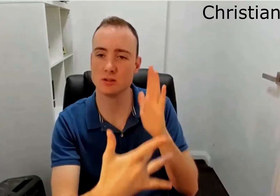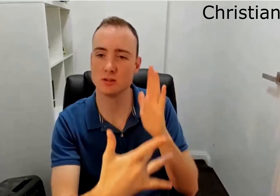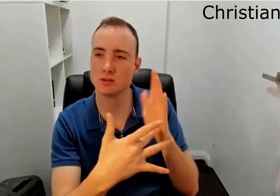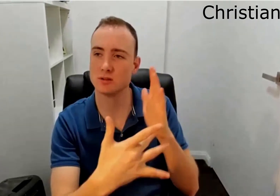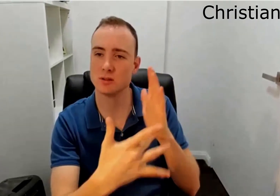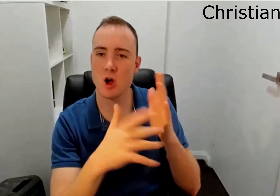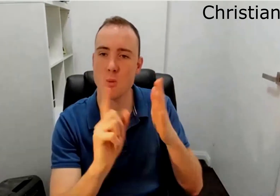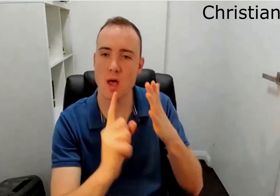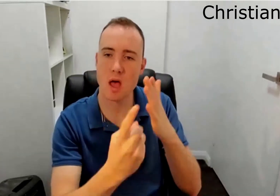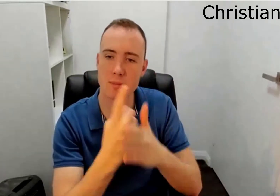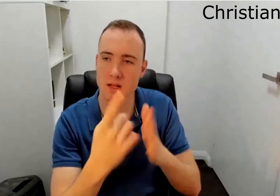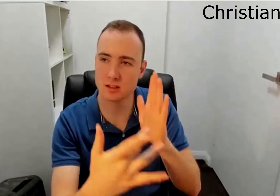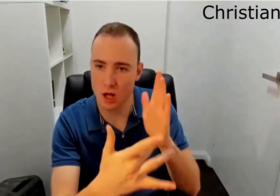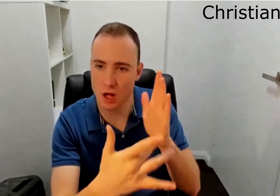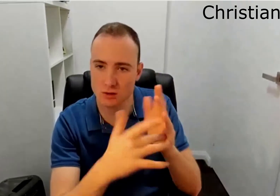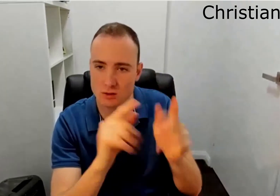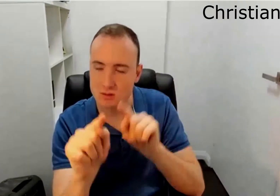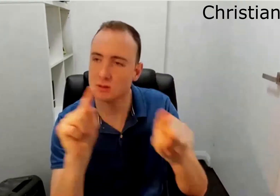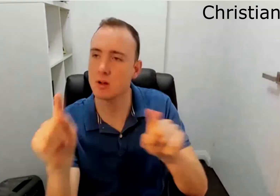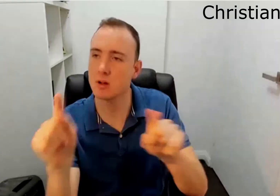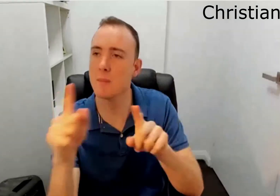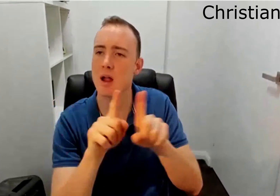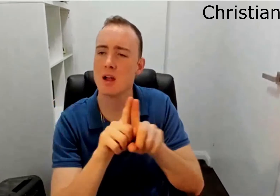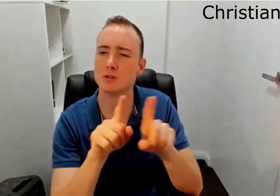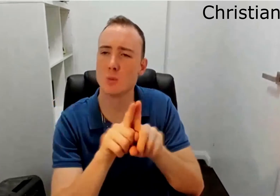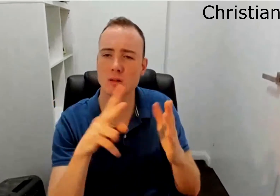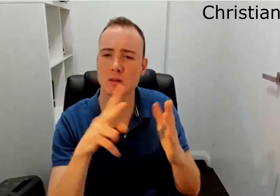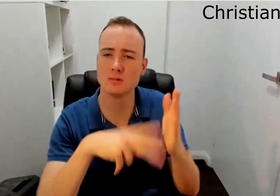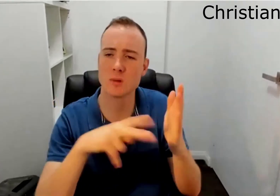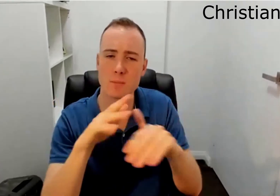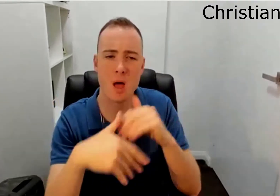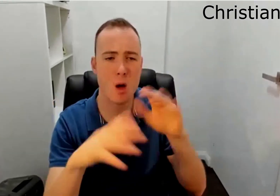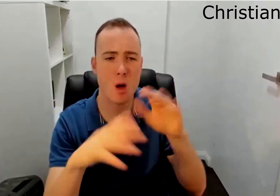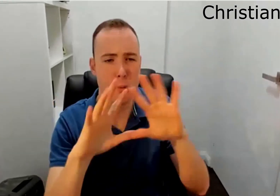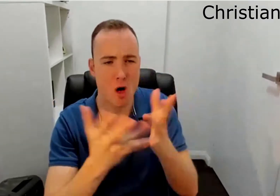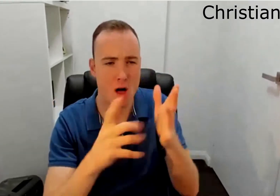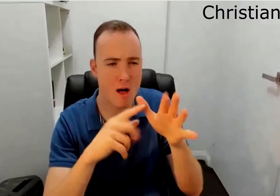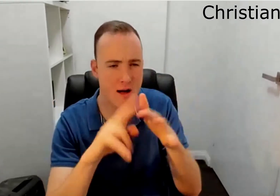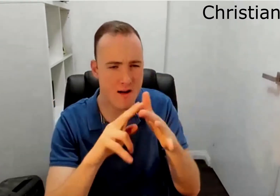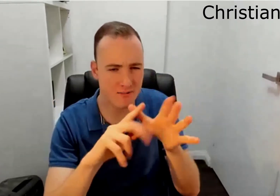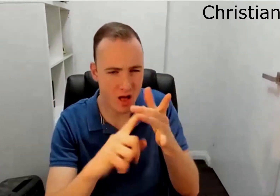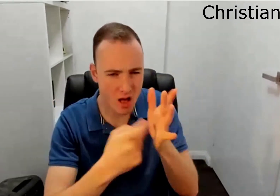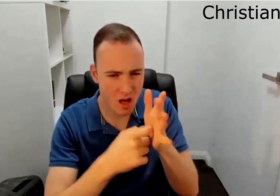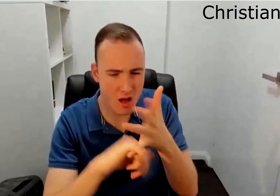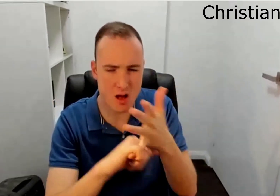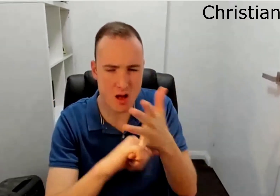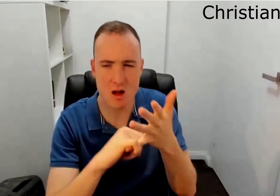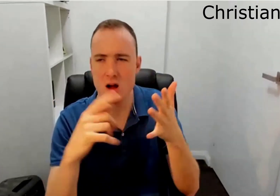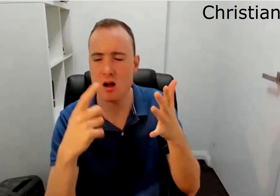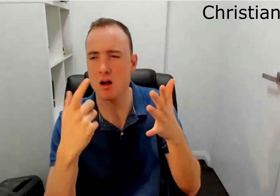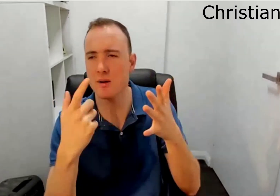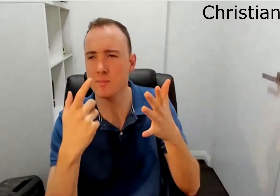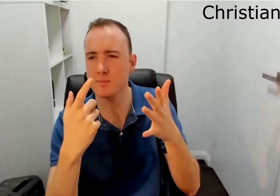Uh reading a lot about technology finding out what's happening in that space also reading about uh